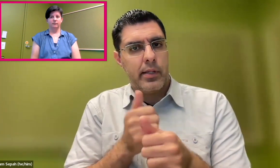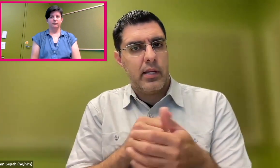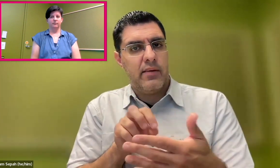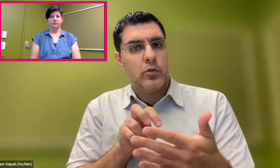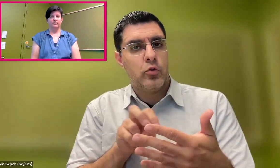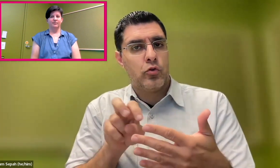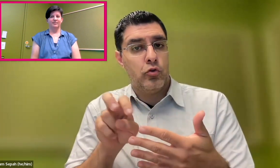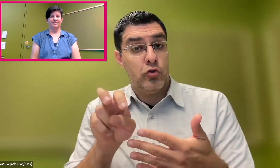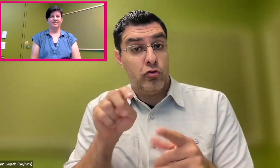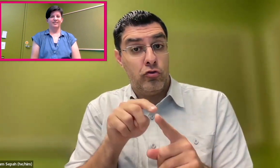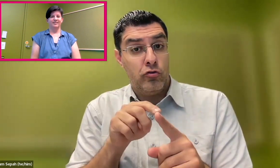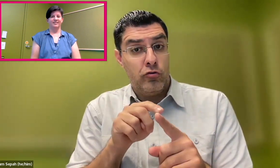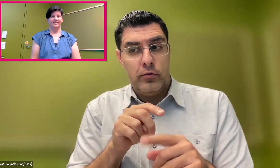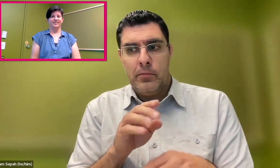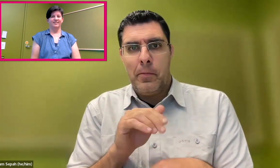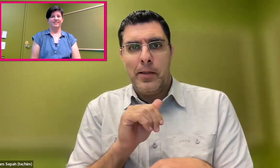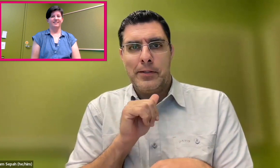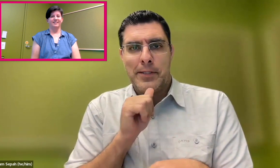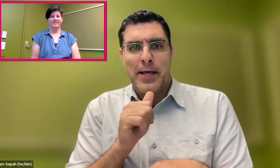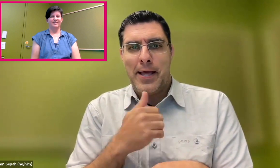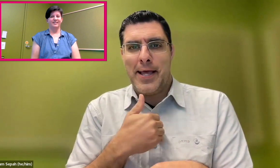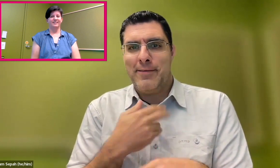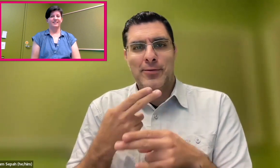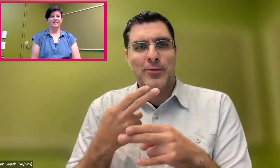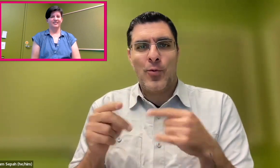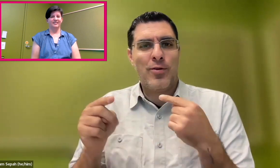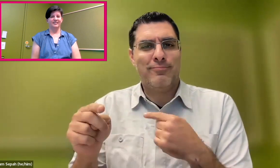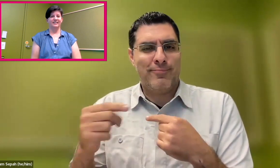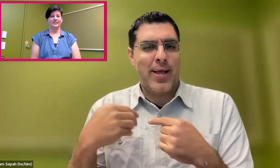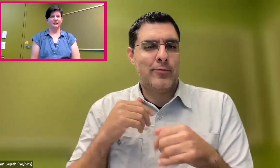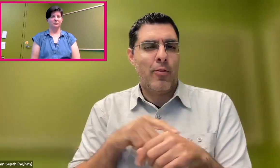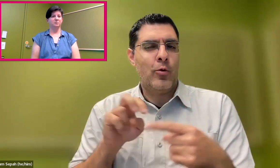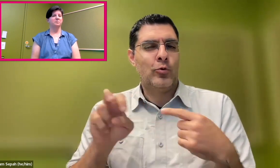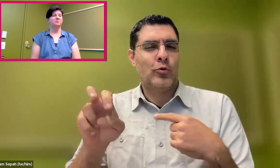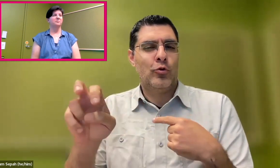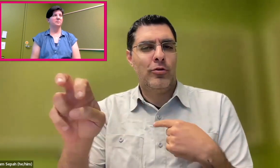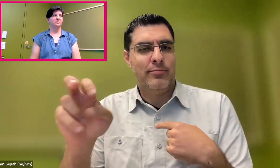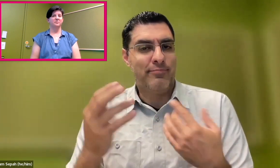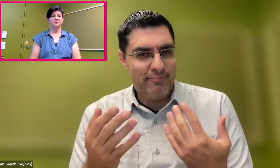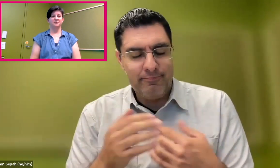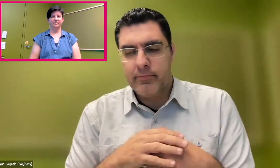Well, as you know, most journeys are long.